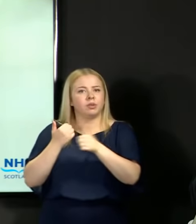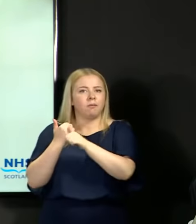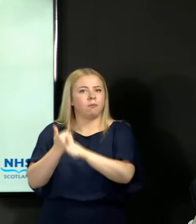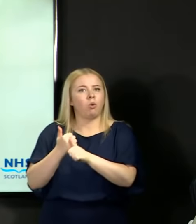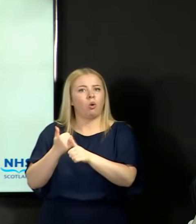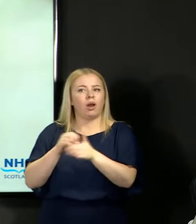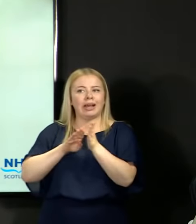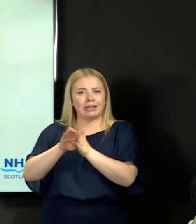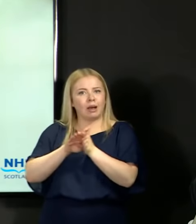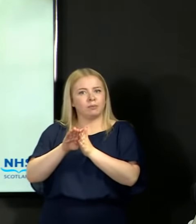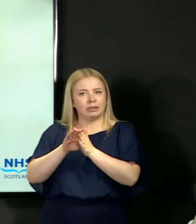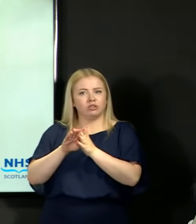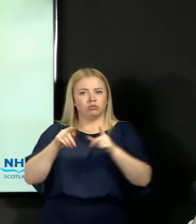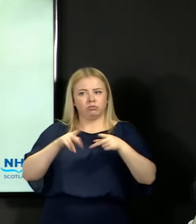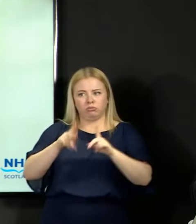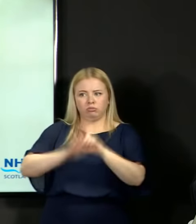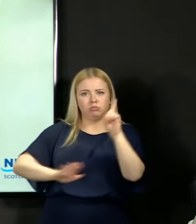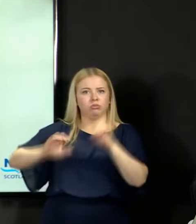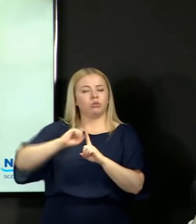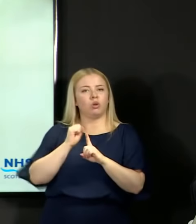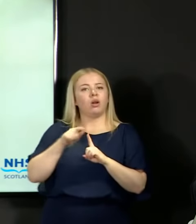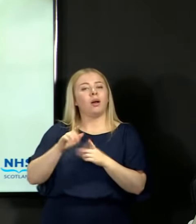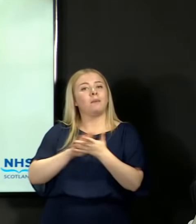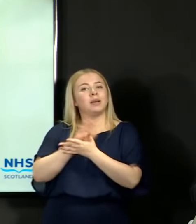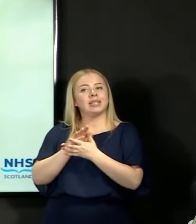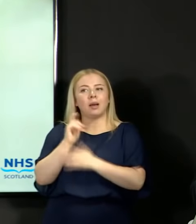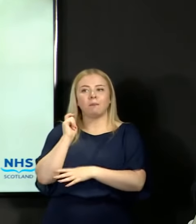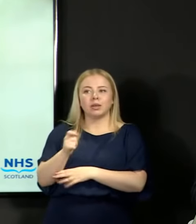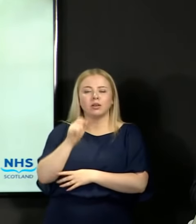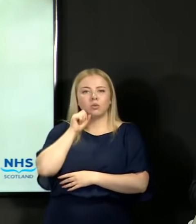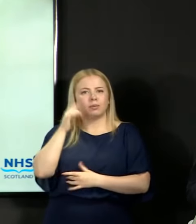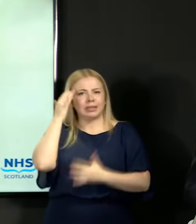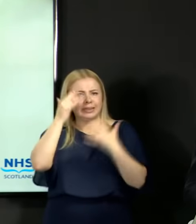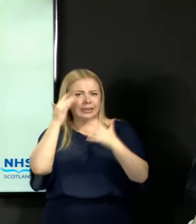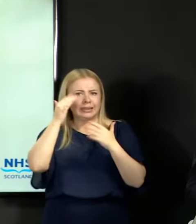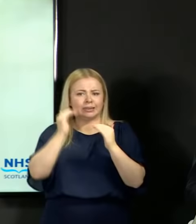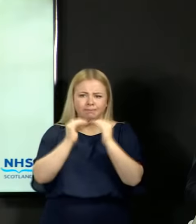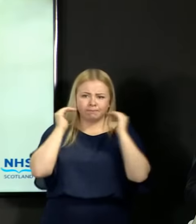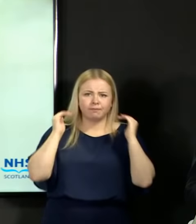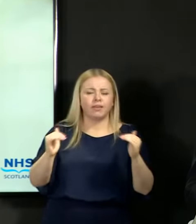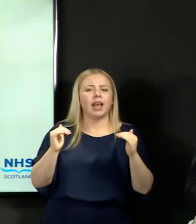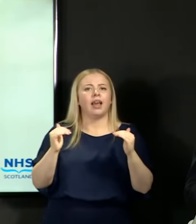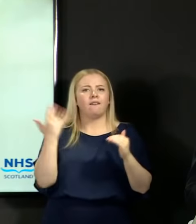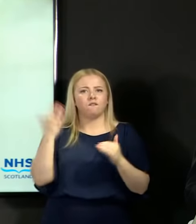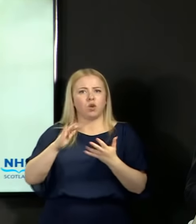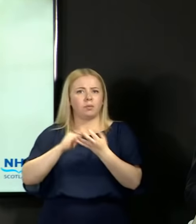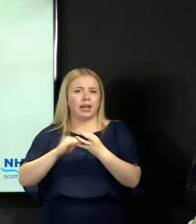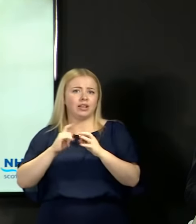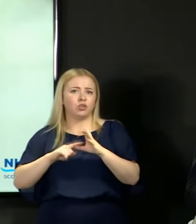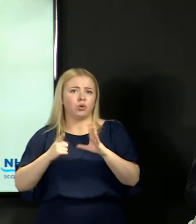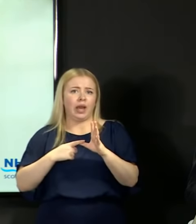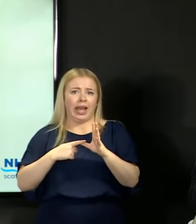So those appeals will be considered fairly and squarely by SQA personnel the length and